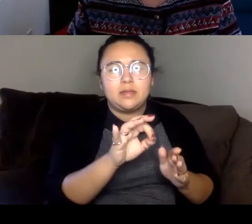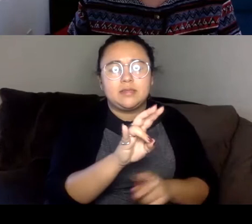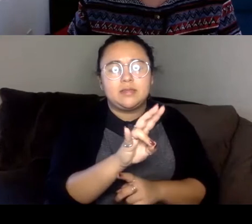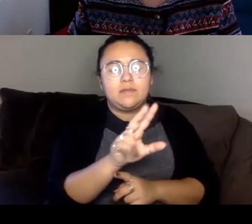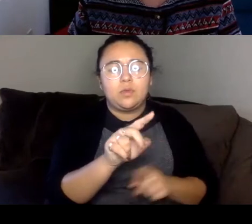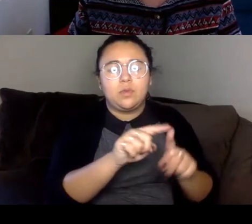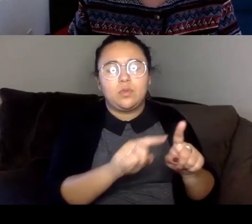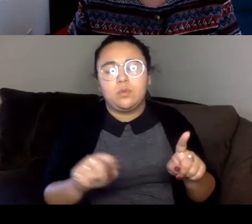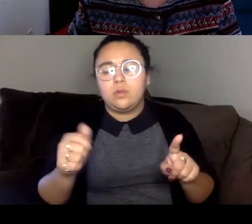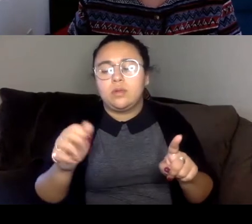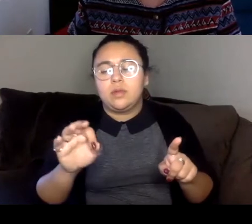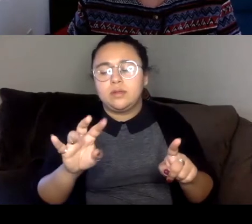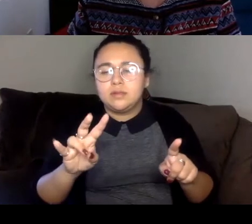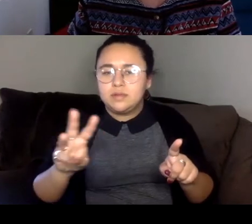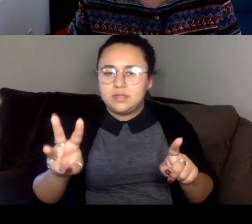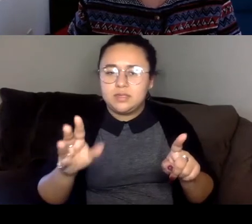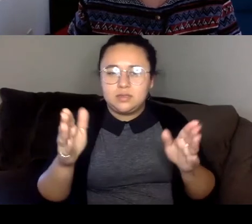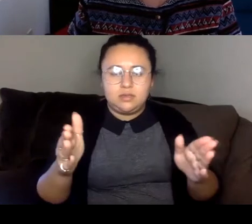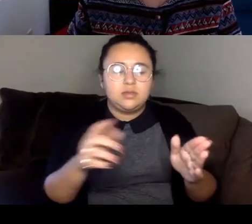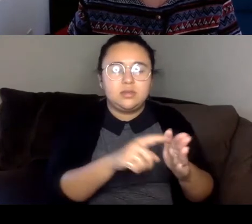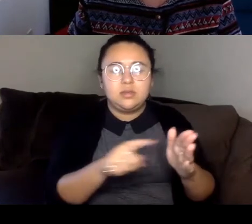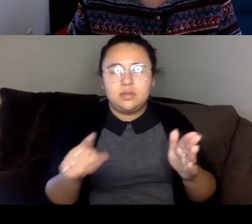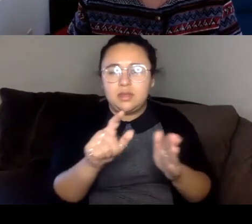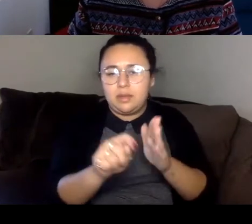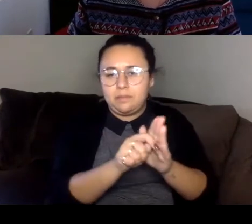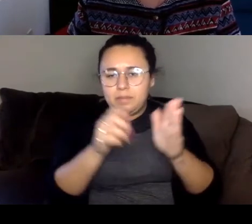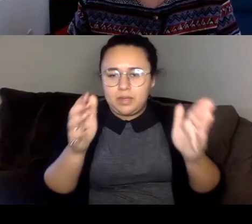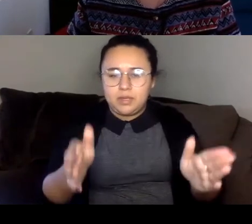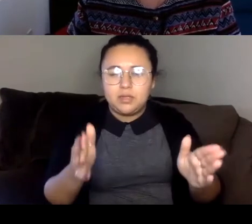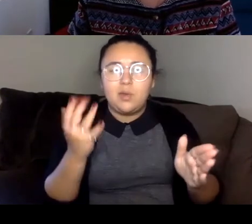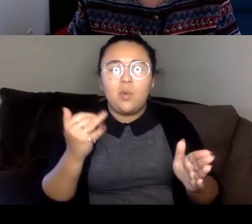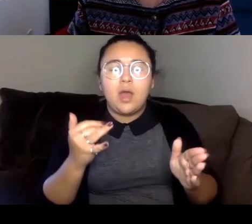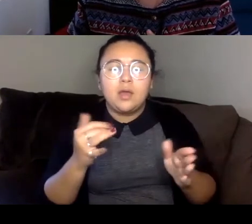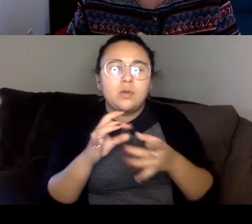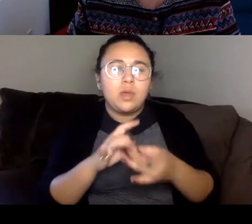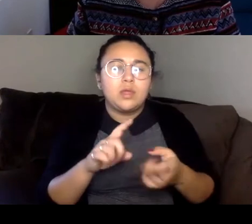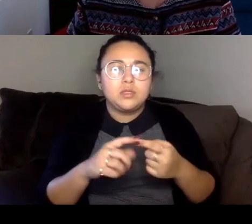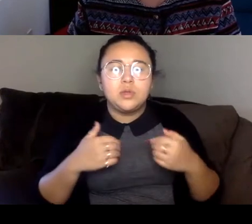and that, because it concerns. Youth uprising, and then a massacre.